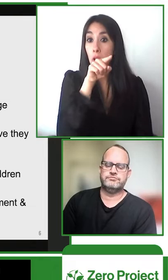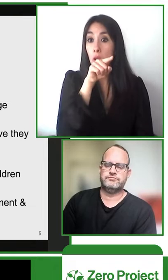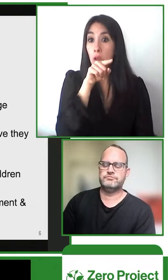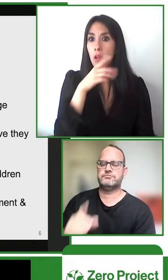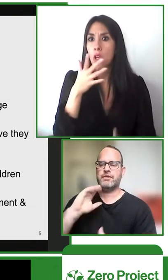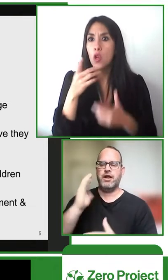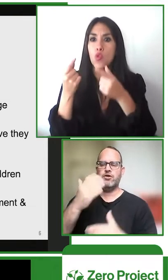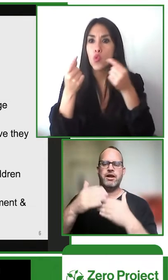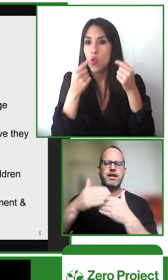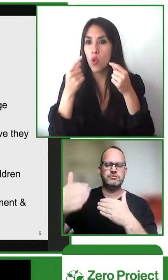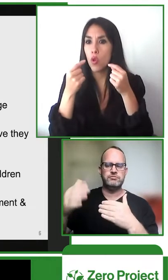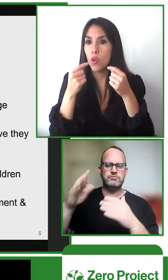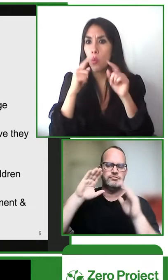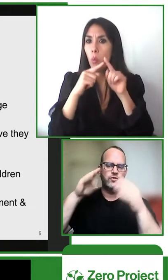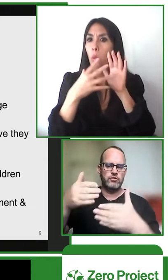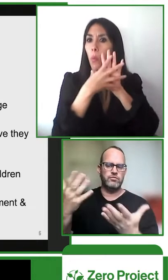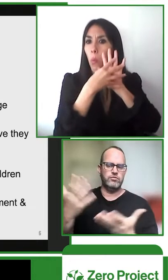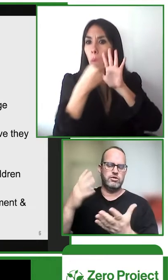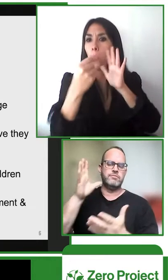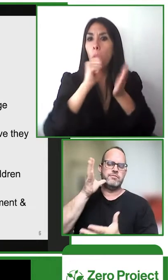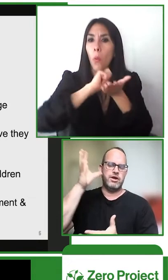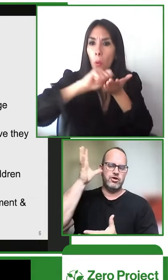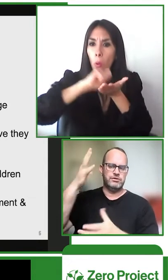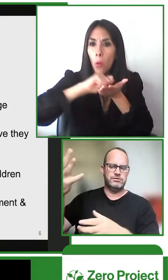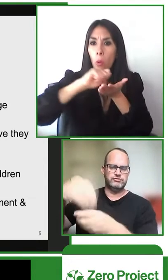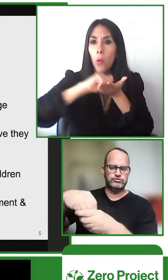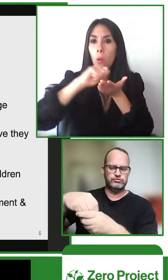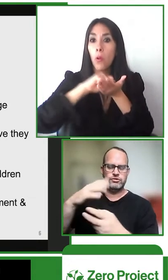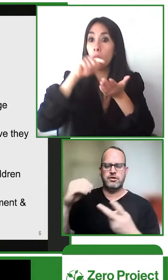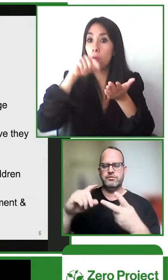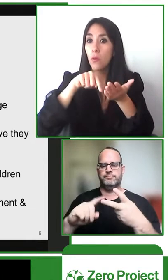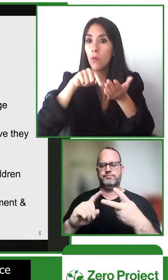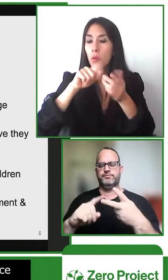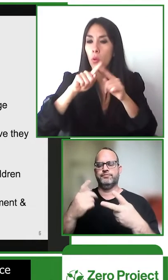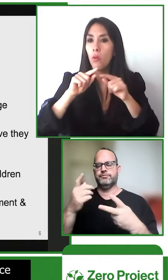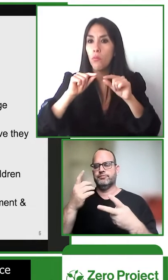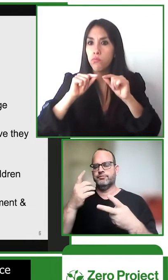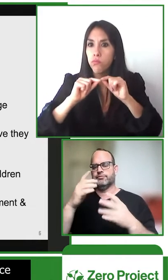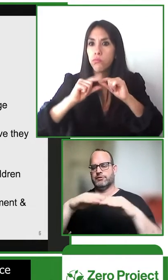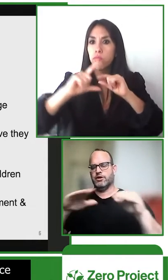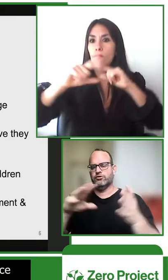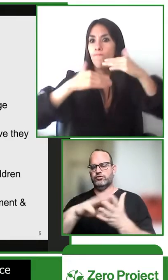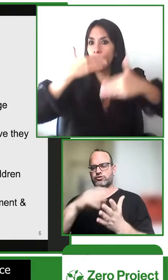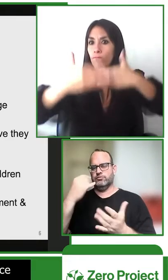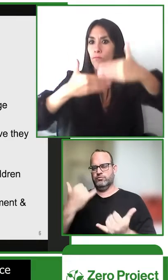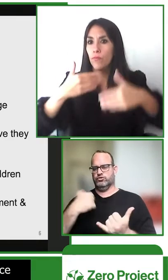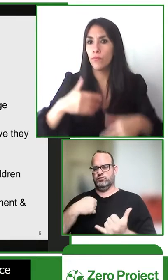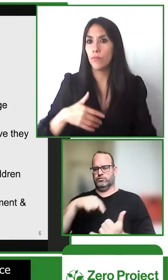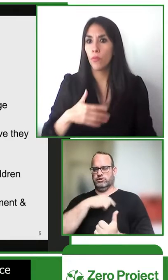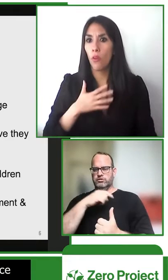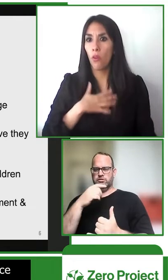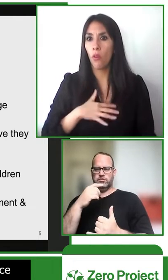her self-esteem it was really powerful story we also have parents involved and